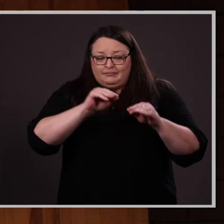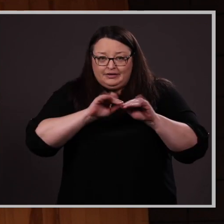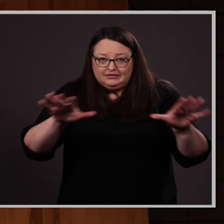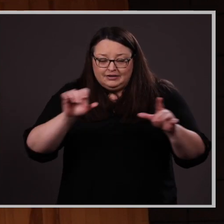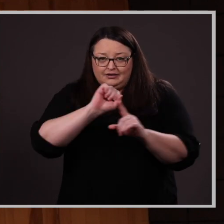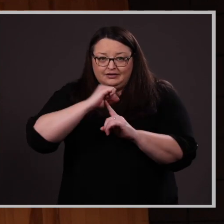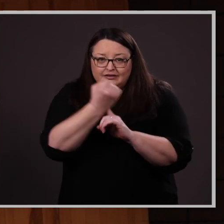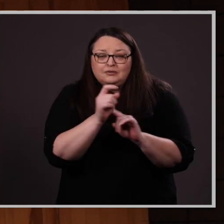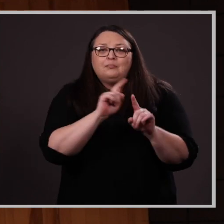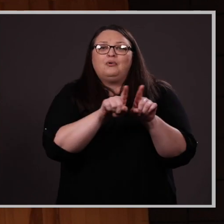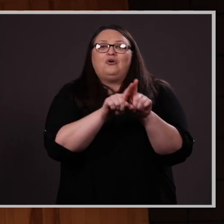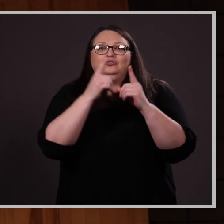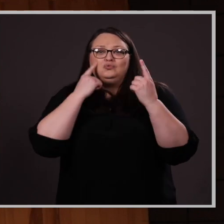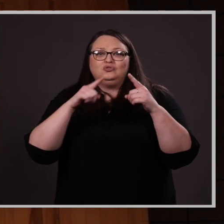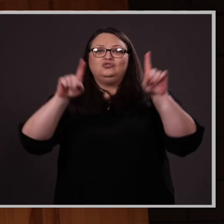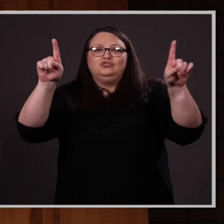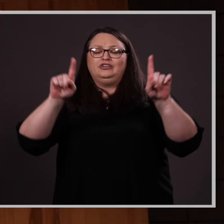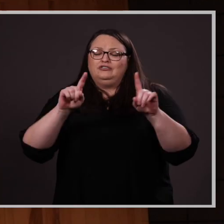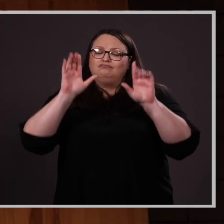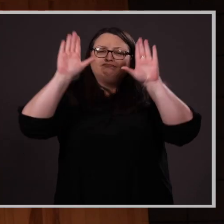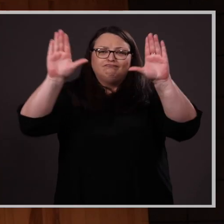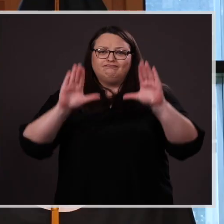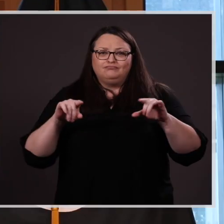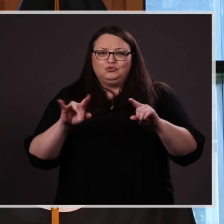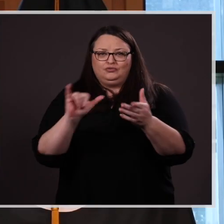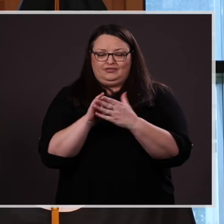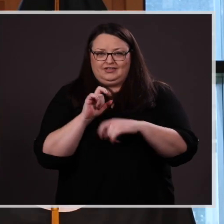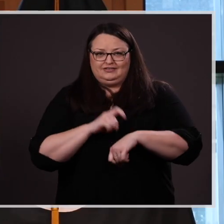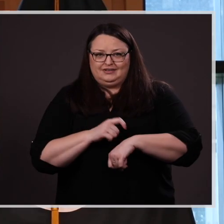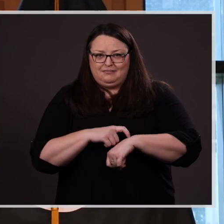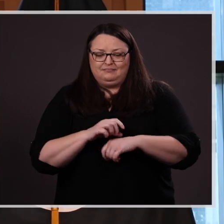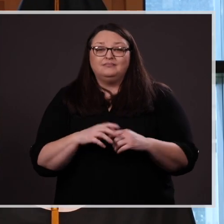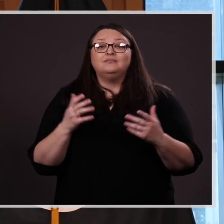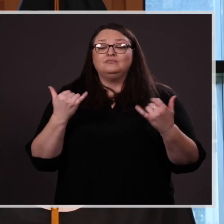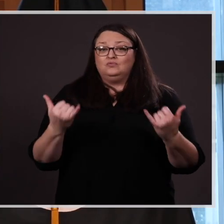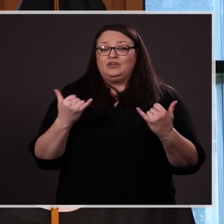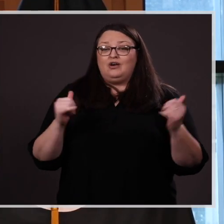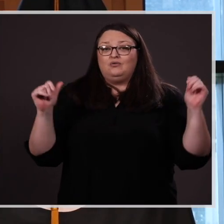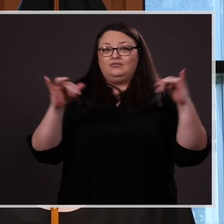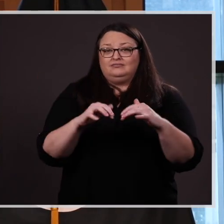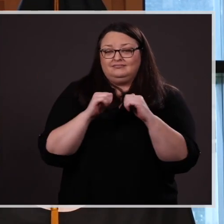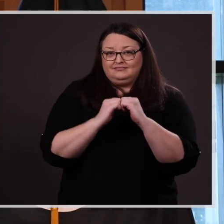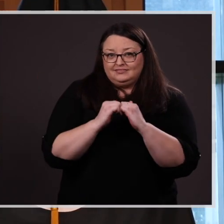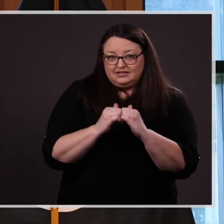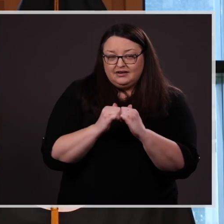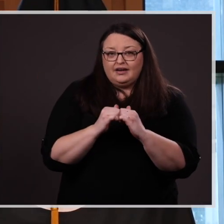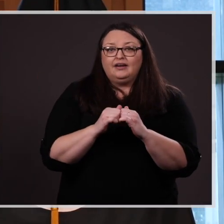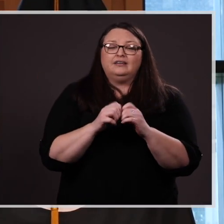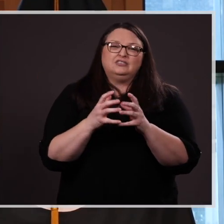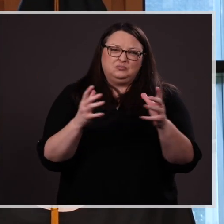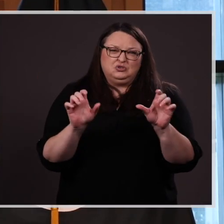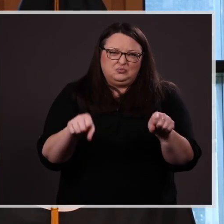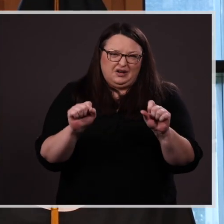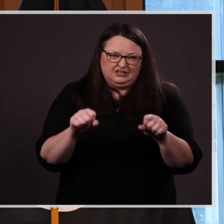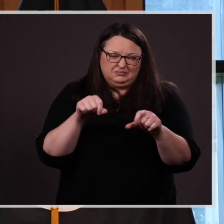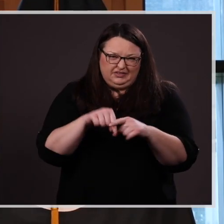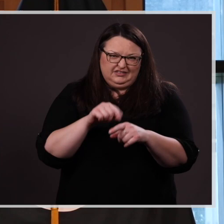but to have achieved masterfully during that time. So, we gather today, in as much as it’s possible in this format, to acknowledge your